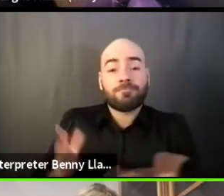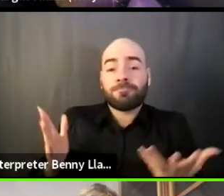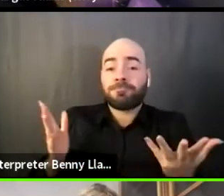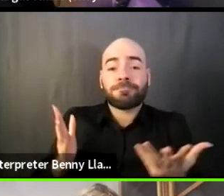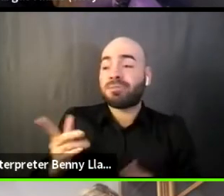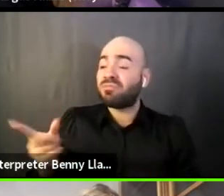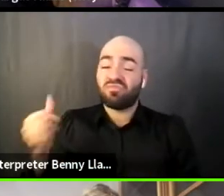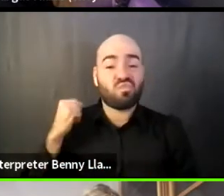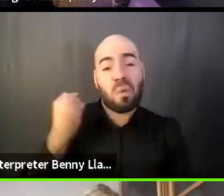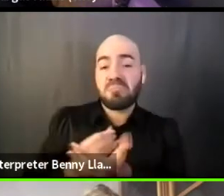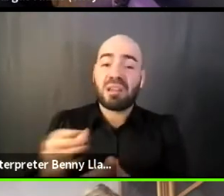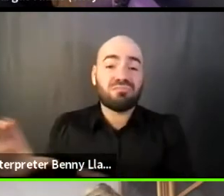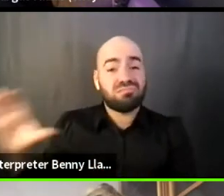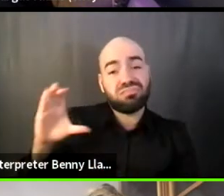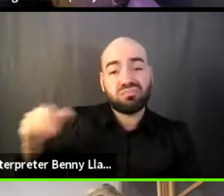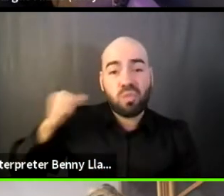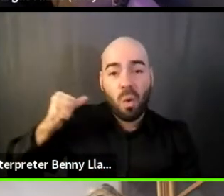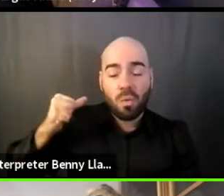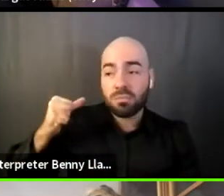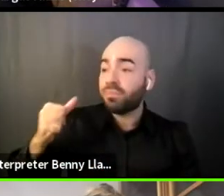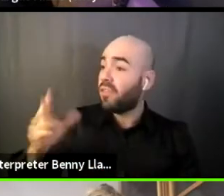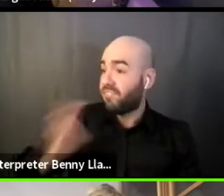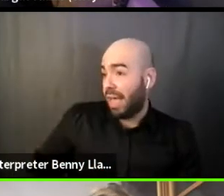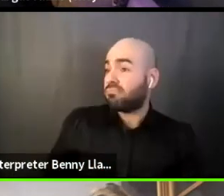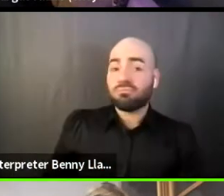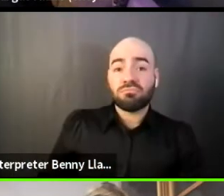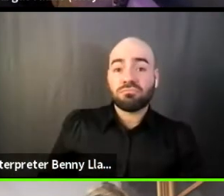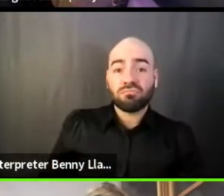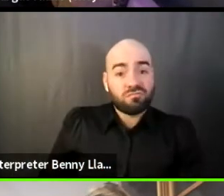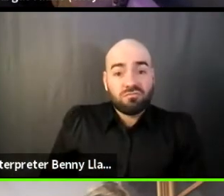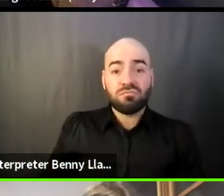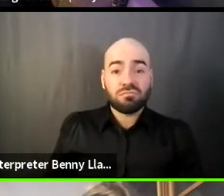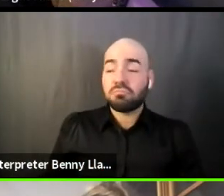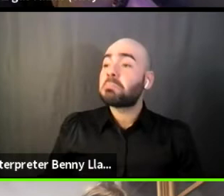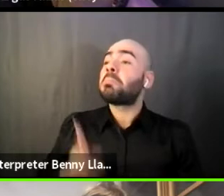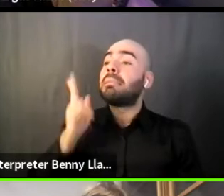And, and to me, that's just a very clear example